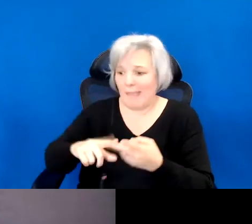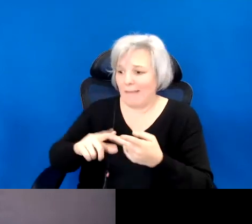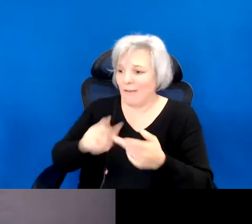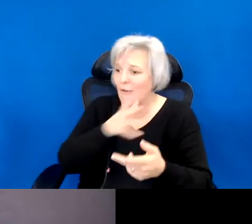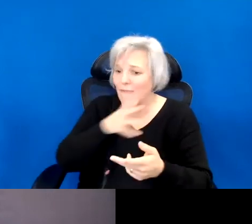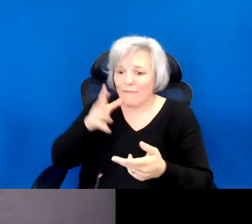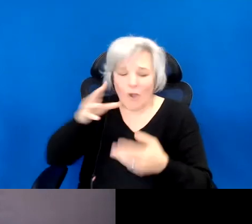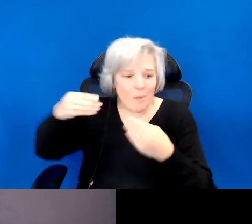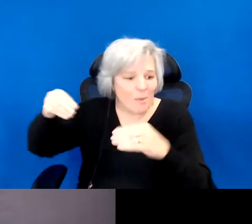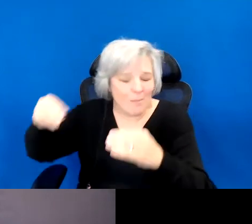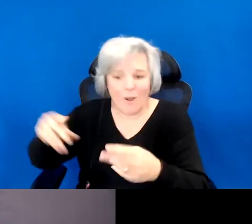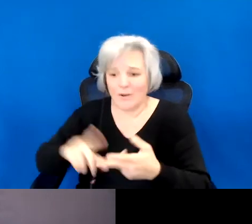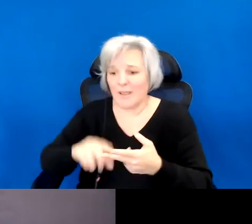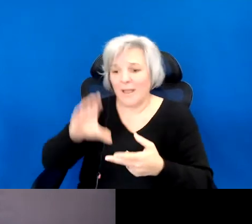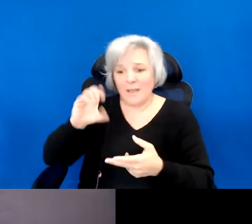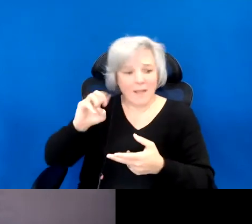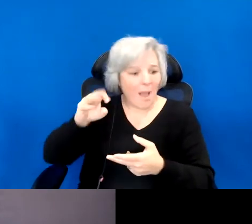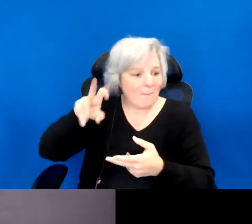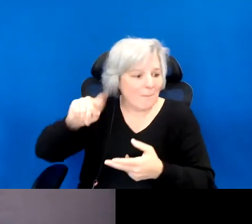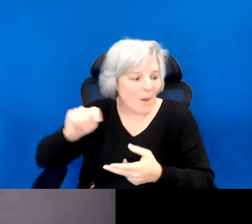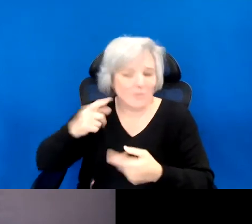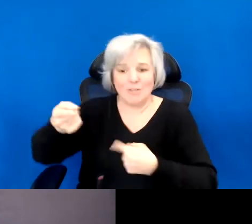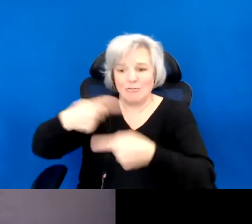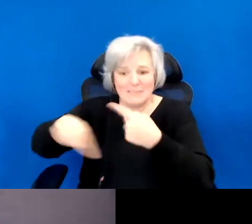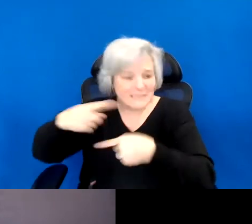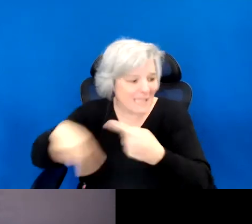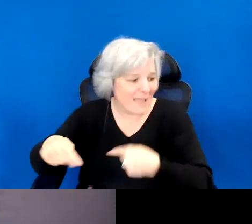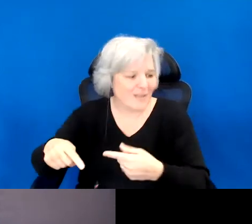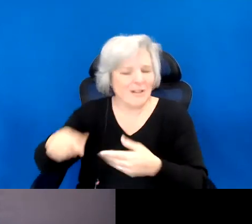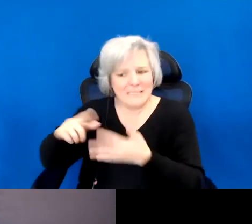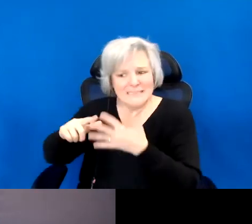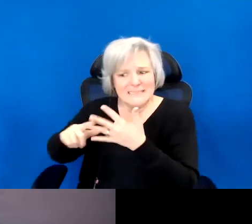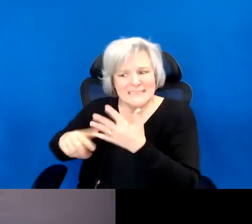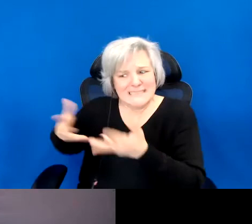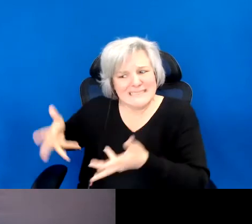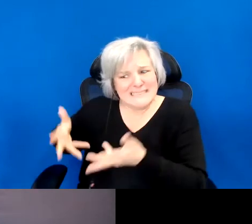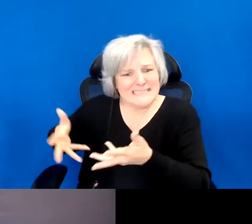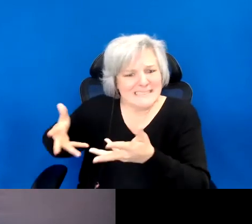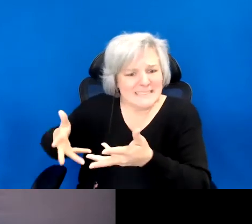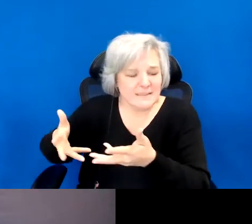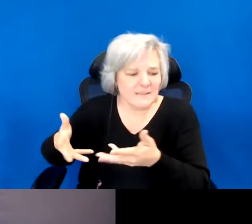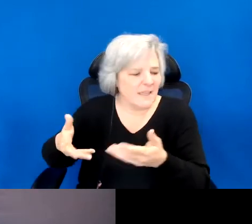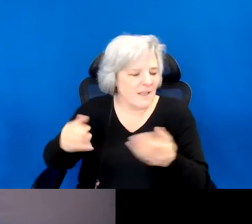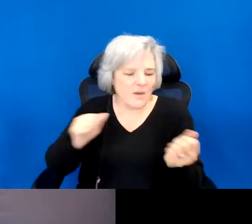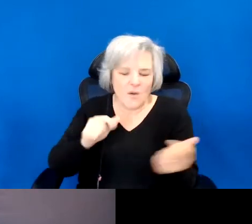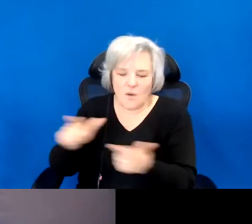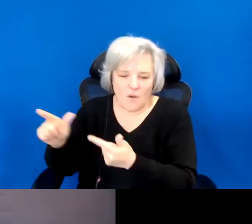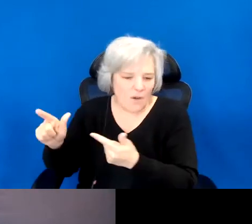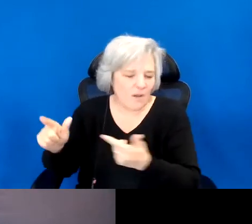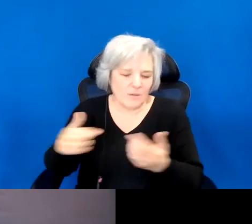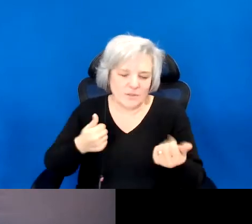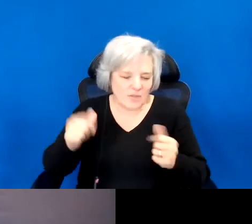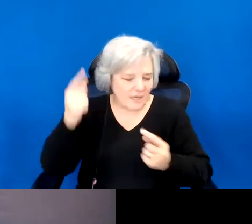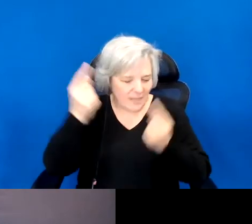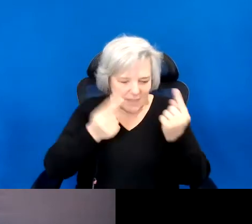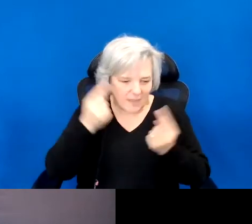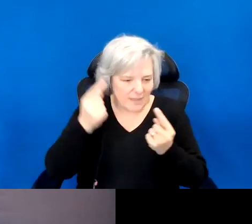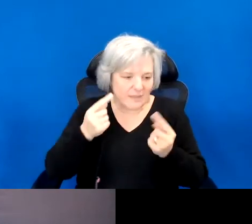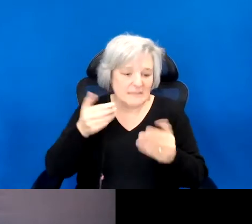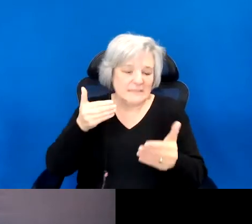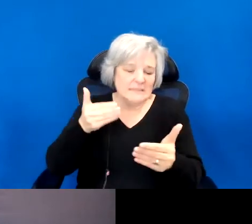practices, this form of life is ushering us and everyone else toward the end of the world.